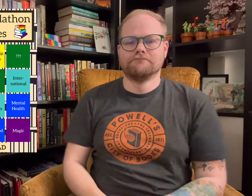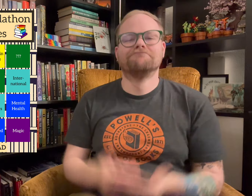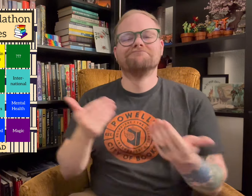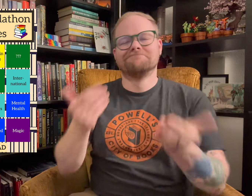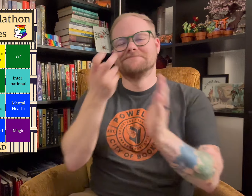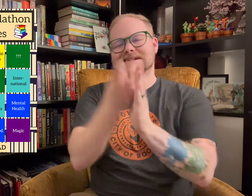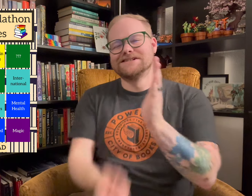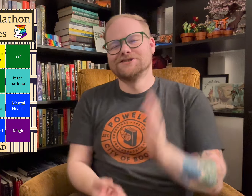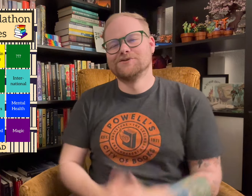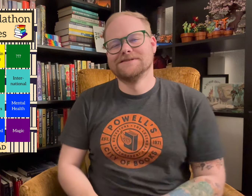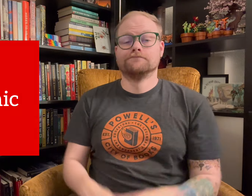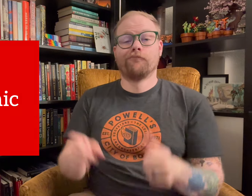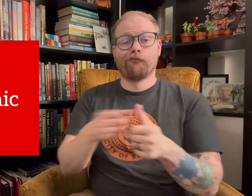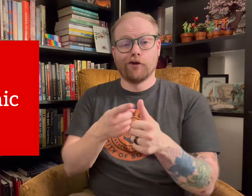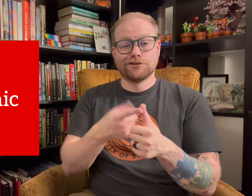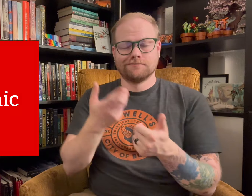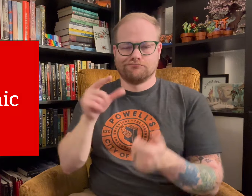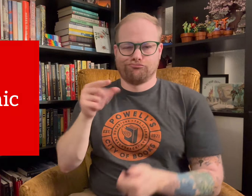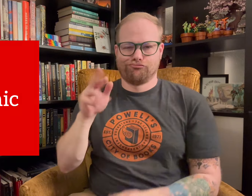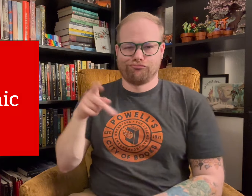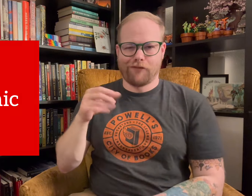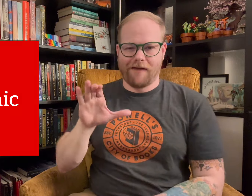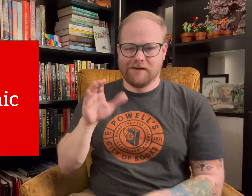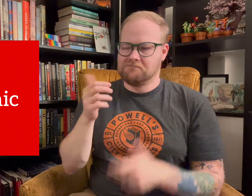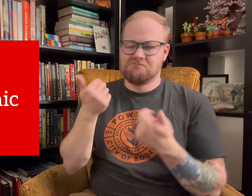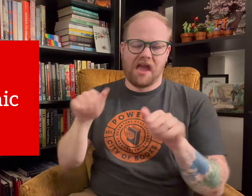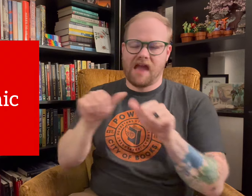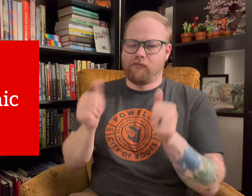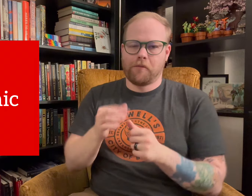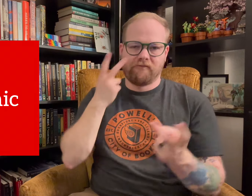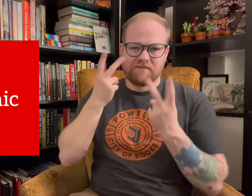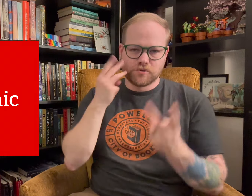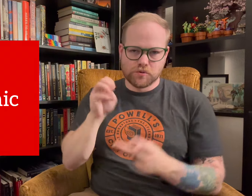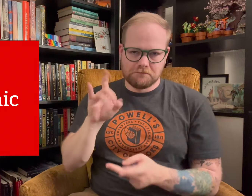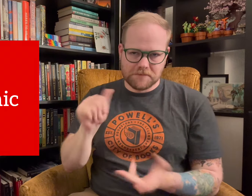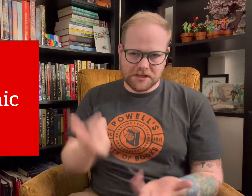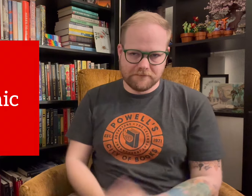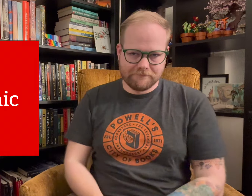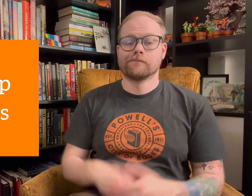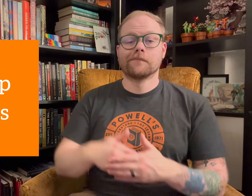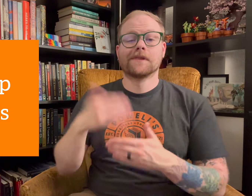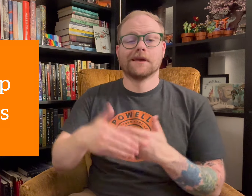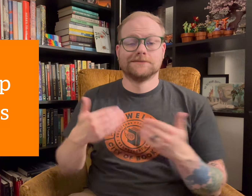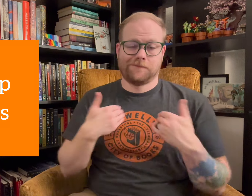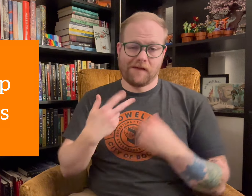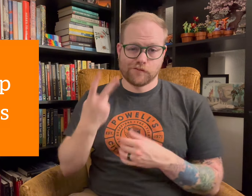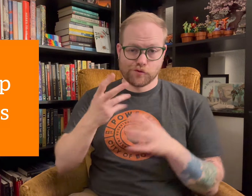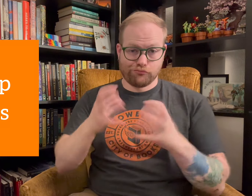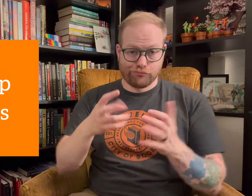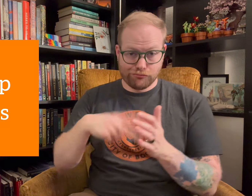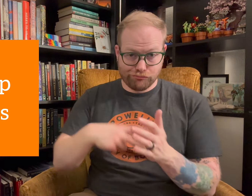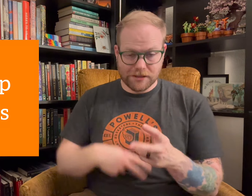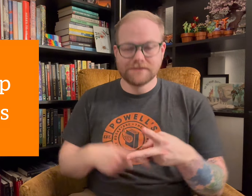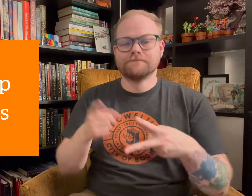Let’s get into it! First is Graphic, any form of visual media. Next, we have two Group Reads.